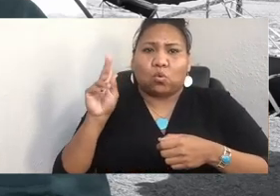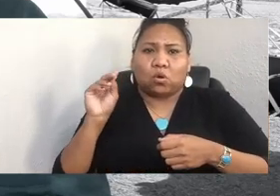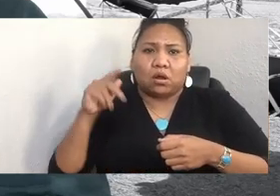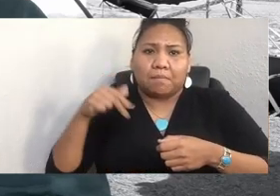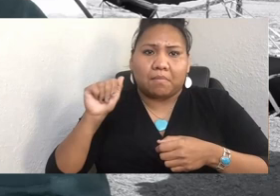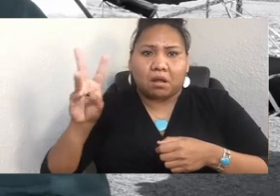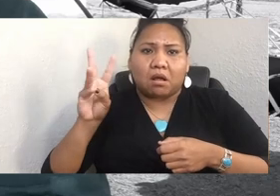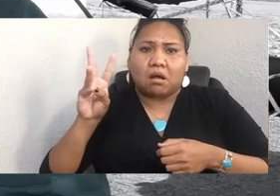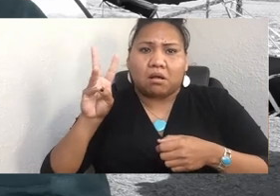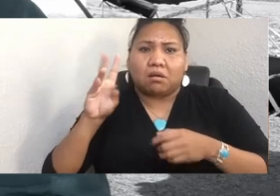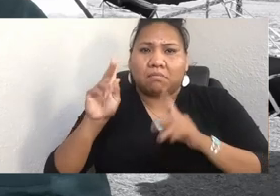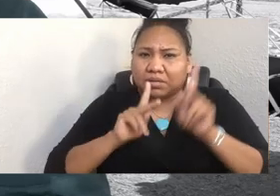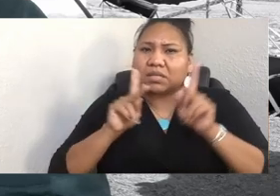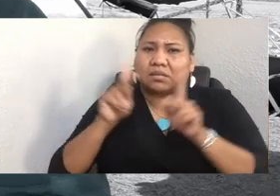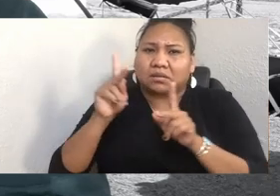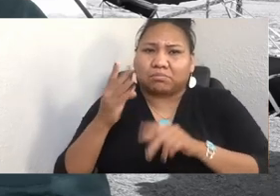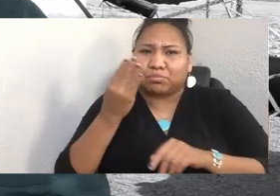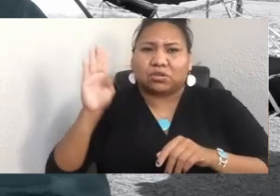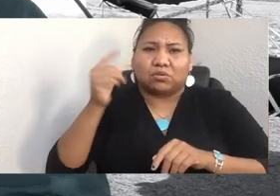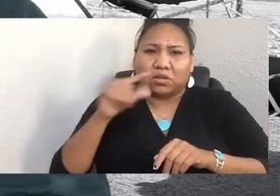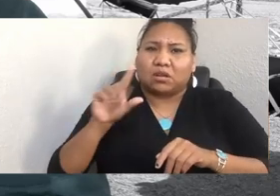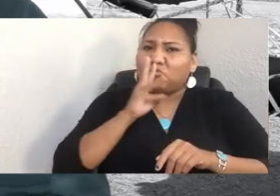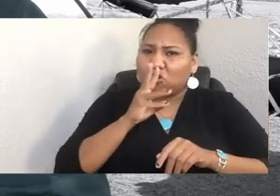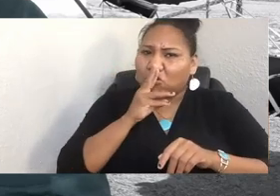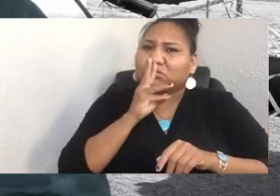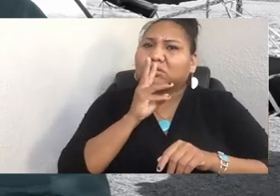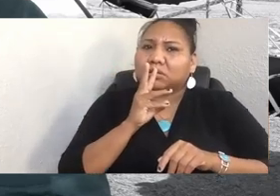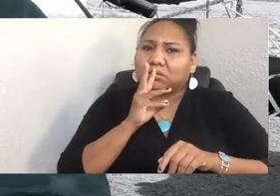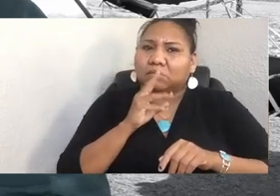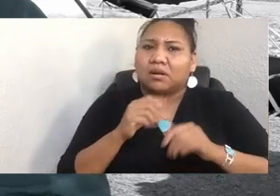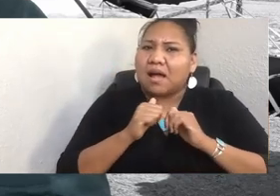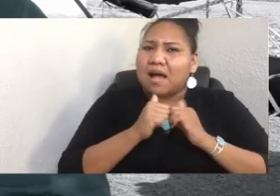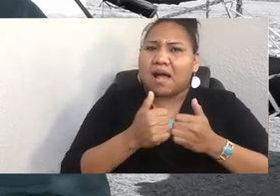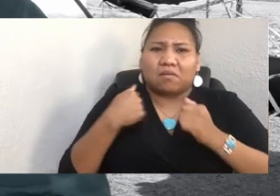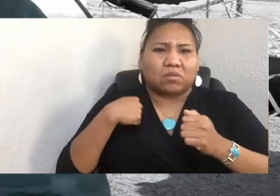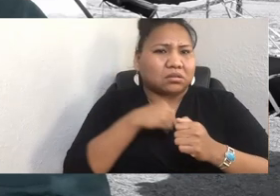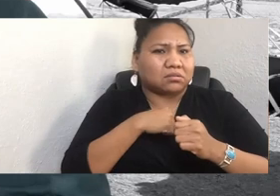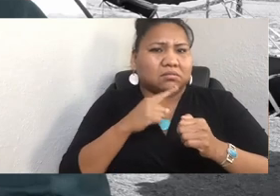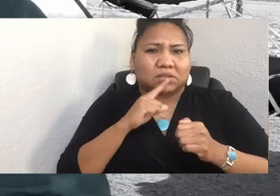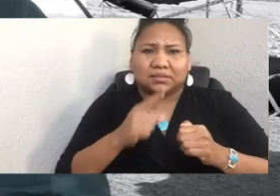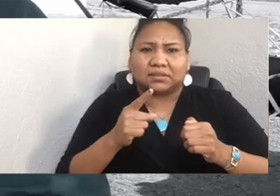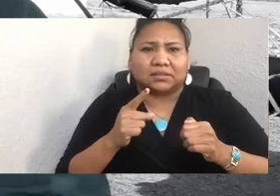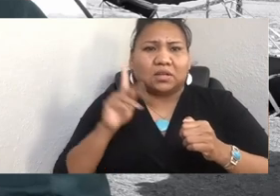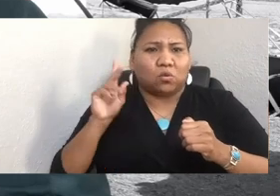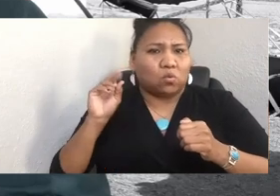But how can we be Cocopah if there is no more water? Academics now have a term for this crisis of being.